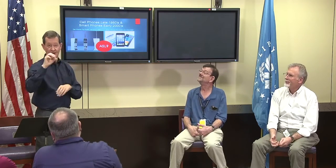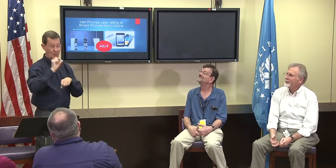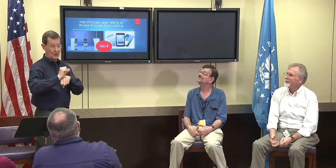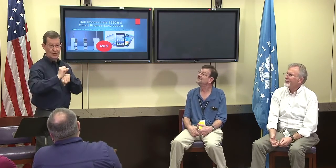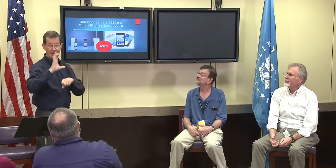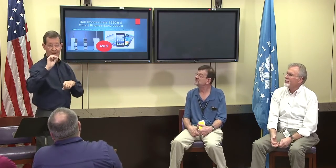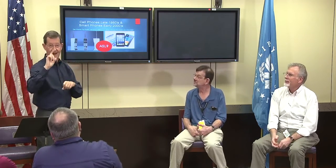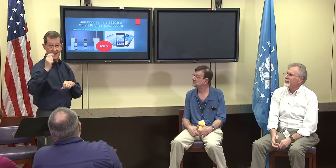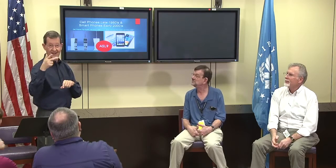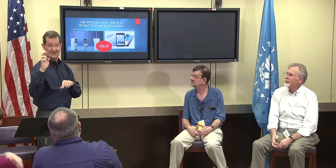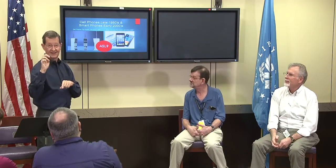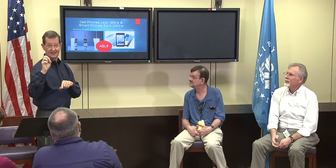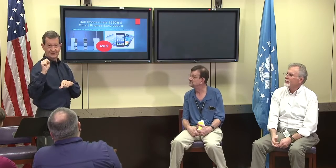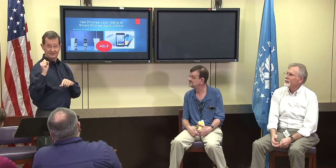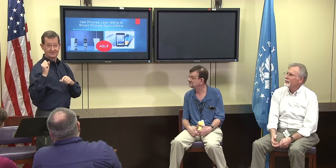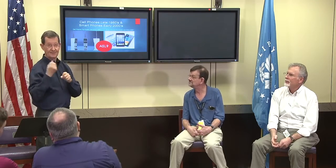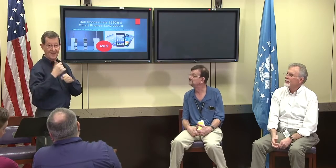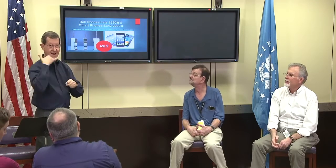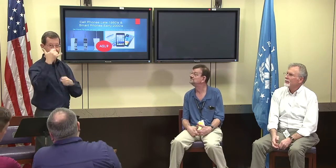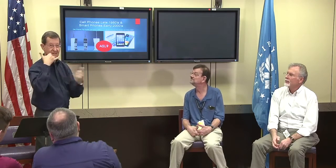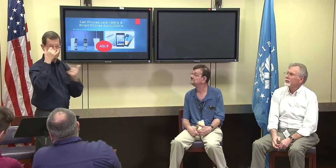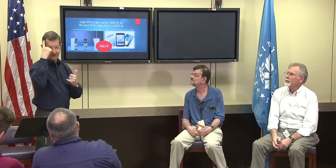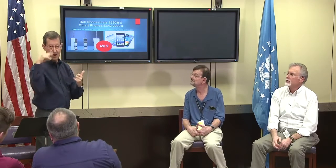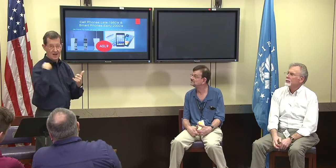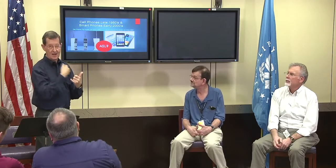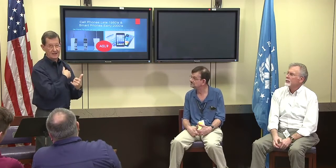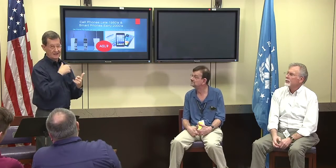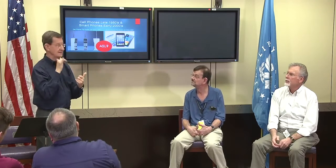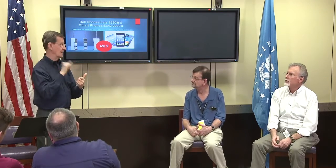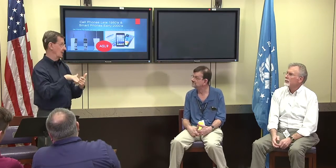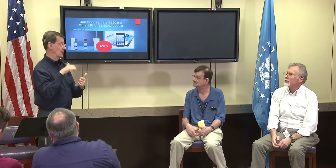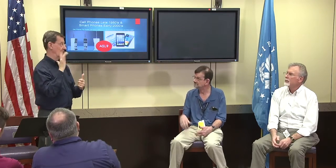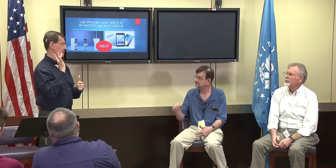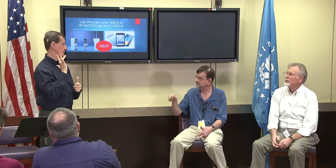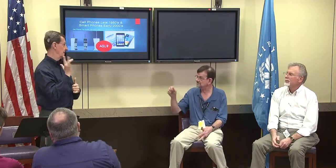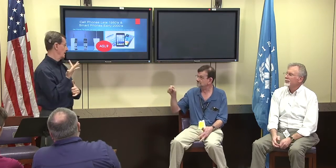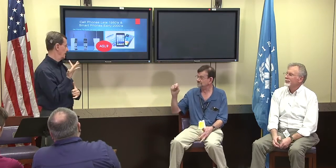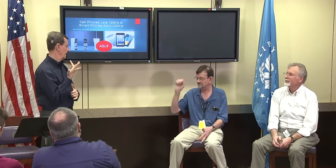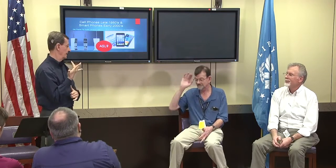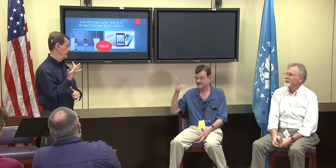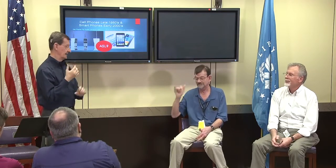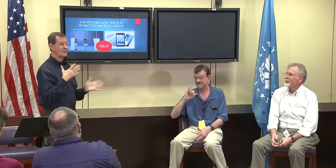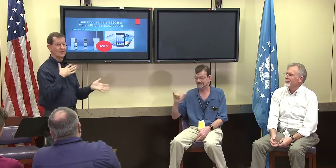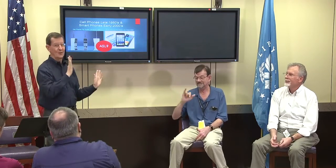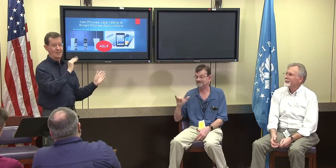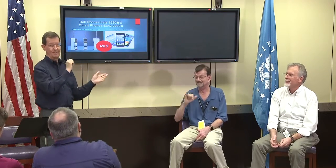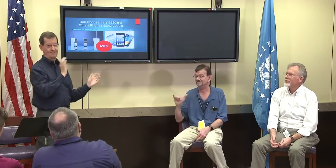and the telephone companies created that, but you had to ask your neighbors to make telephone calls for you